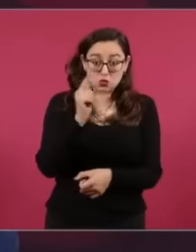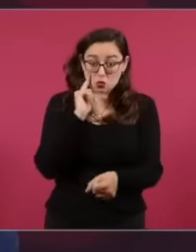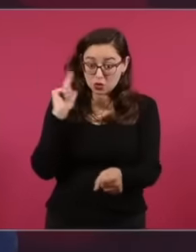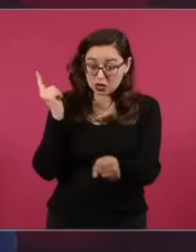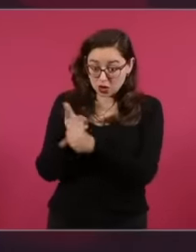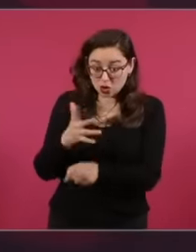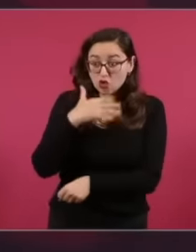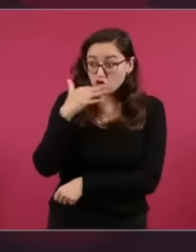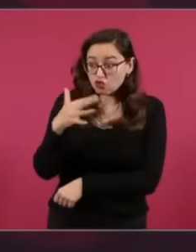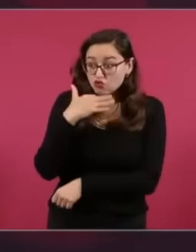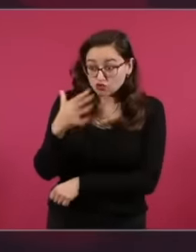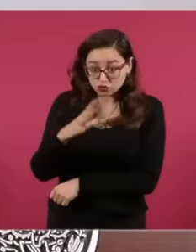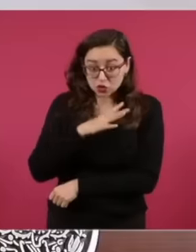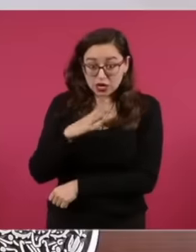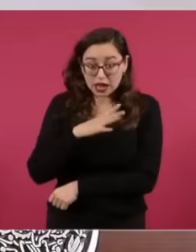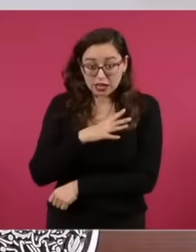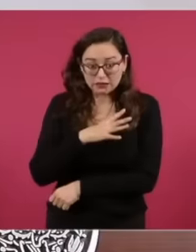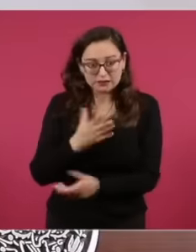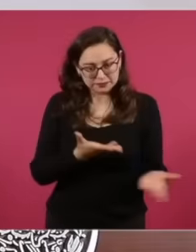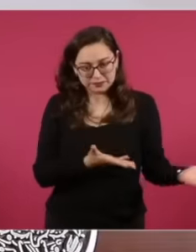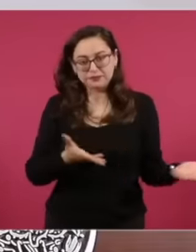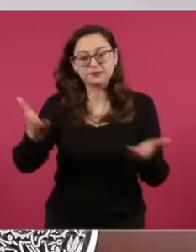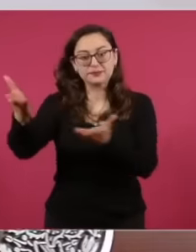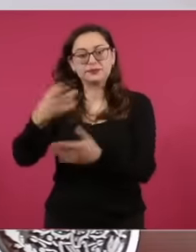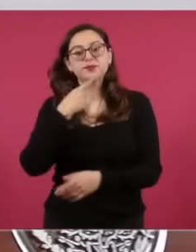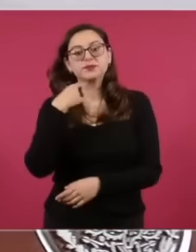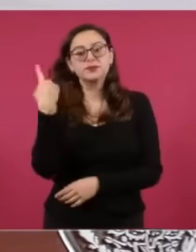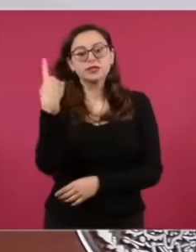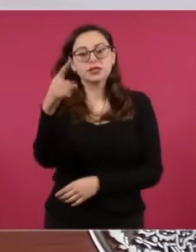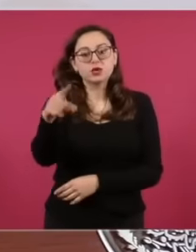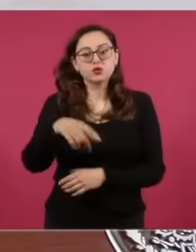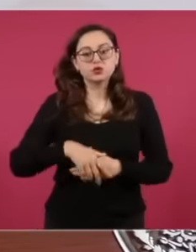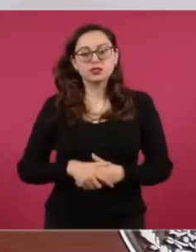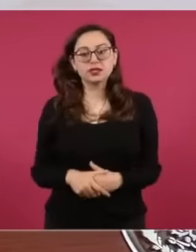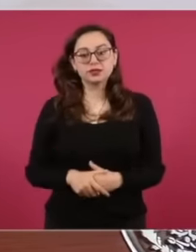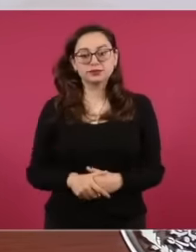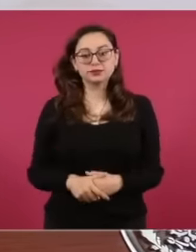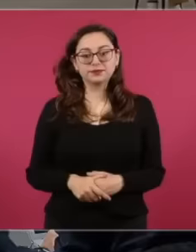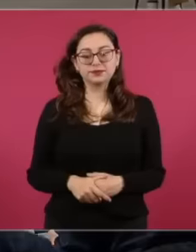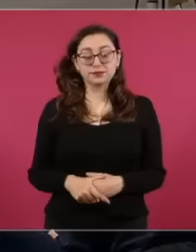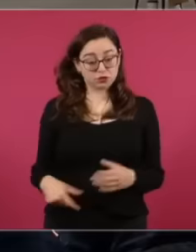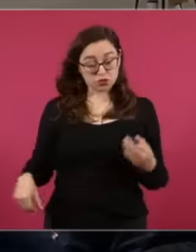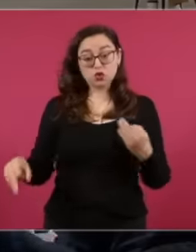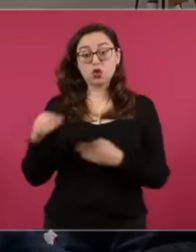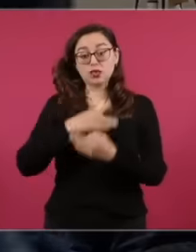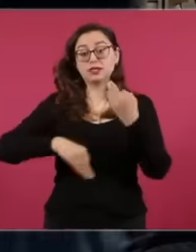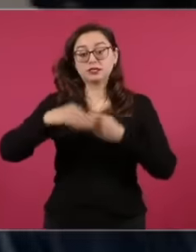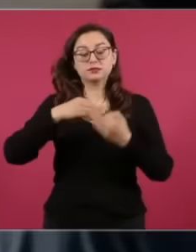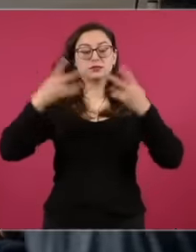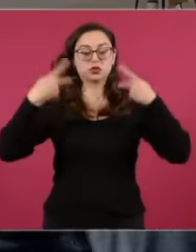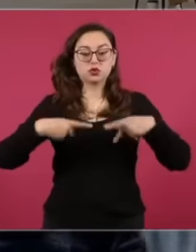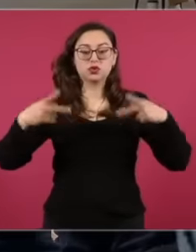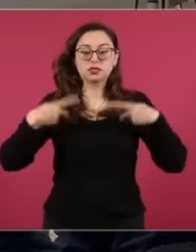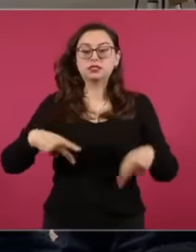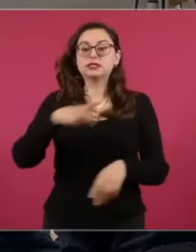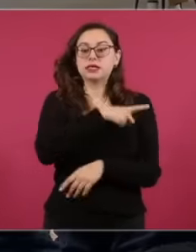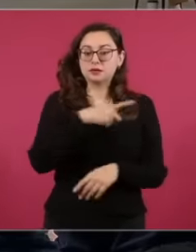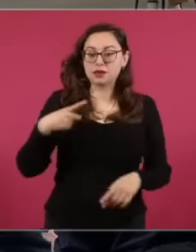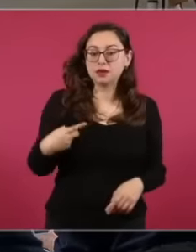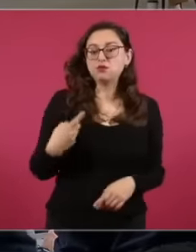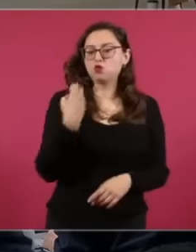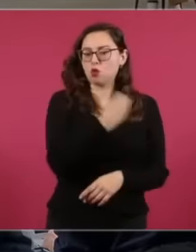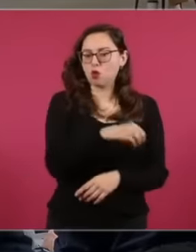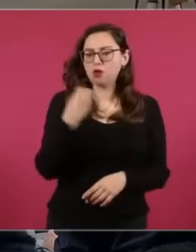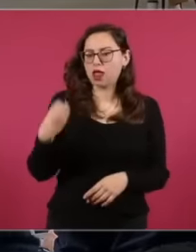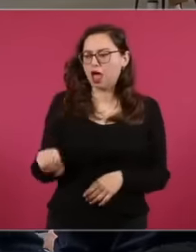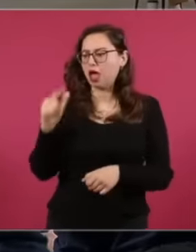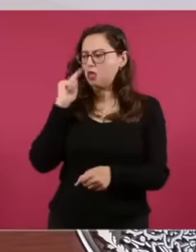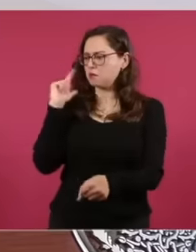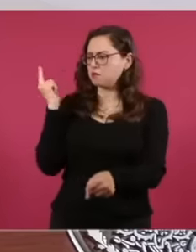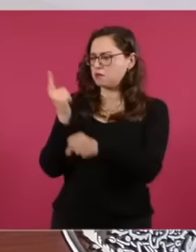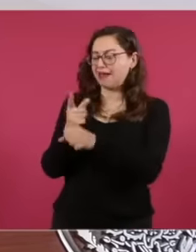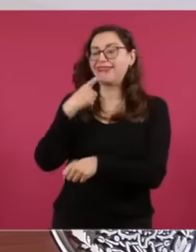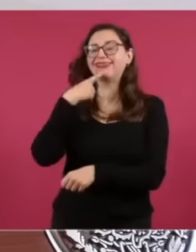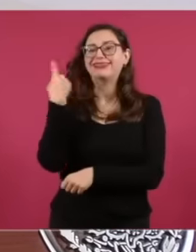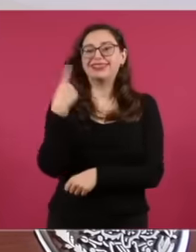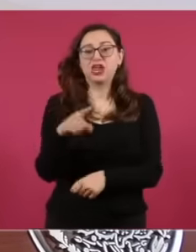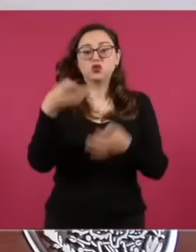and we must go to the prosecutor's office and file a complaint but do not slander with these, it is not